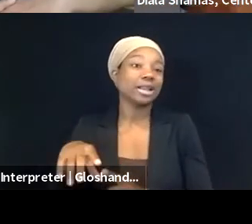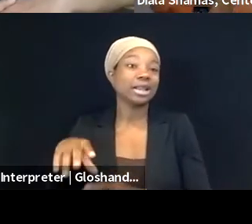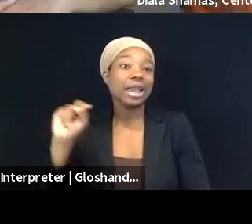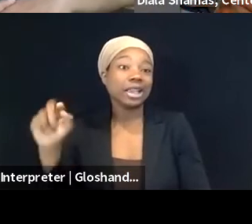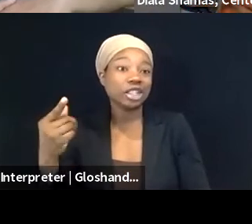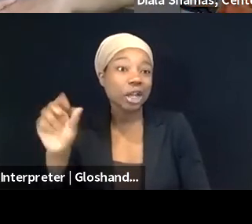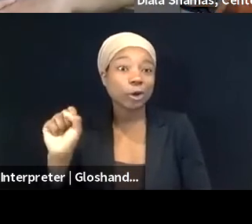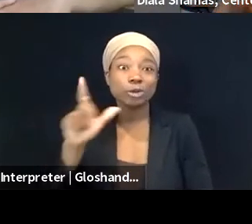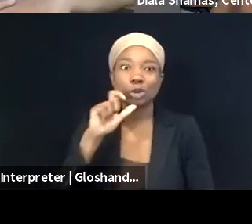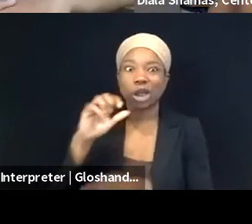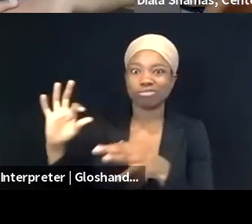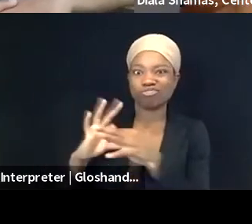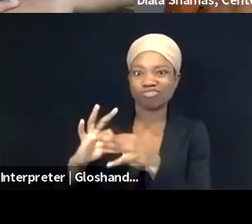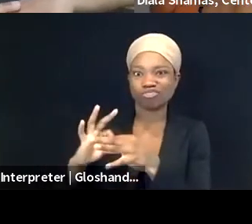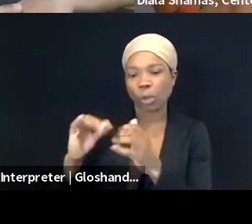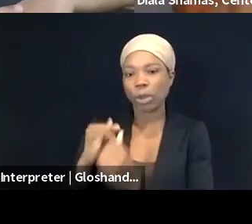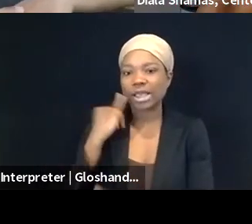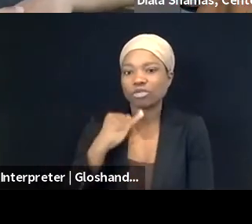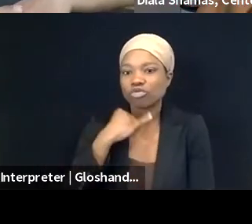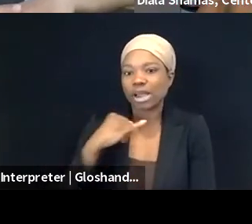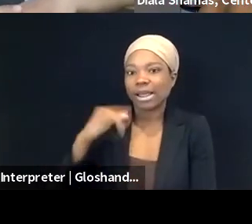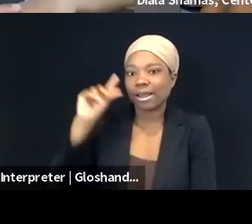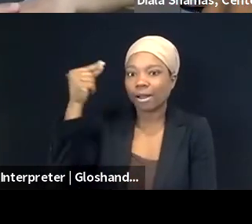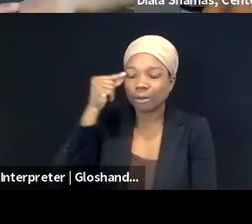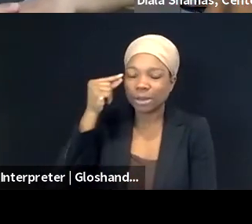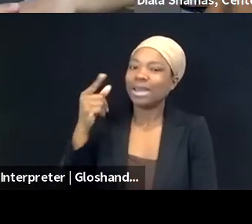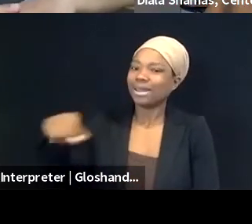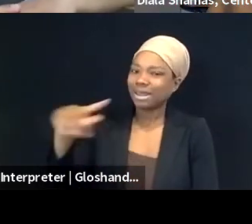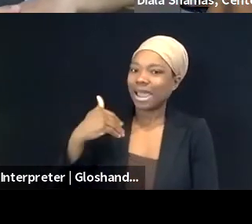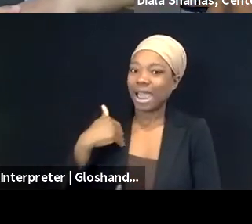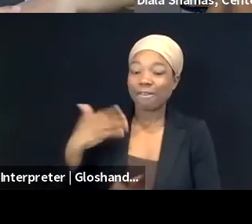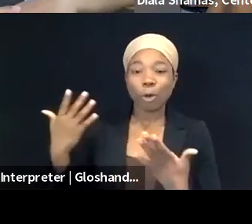have an explicit mandate and purpose of silencing support